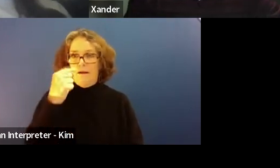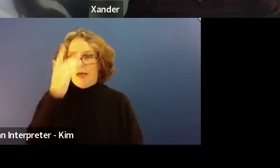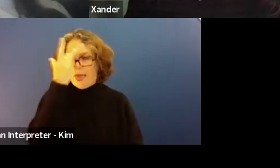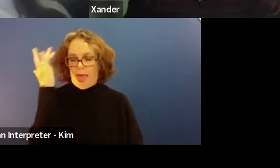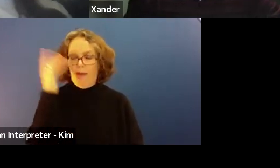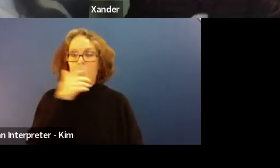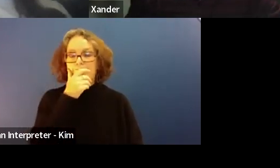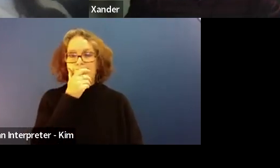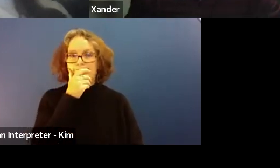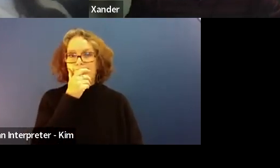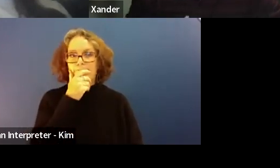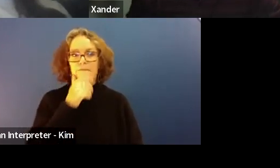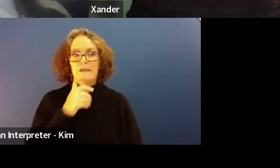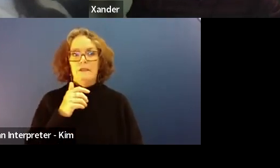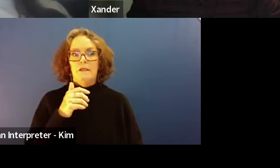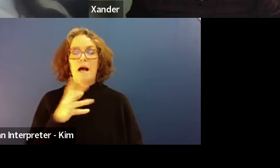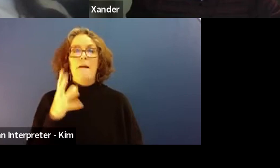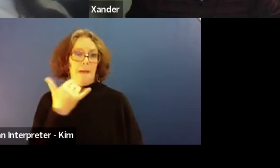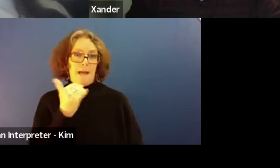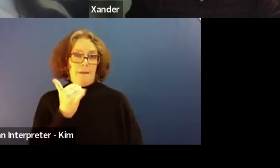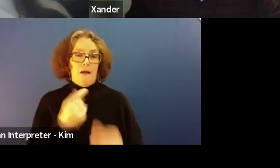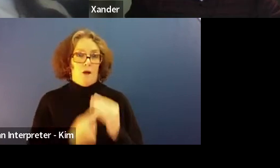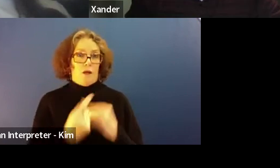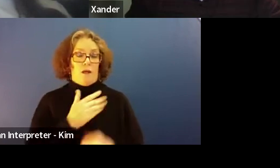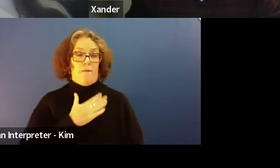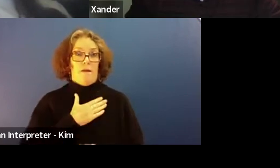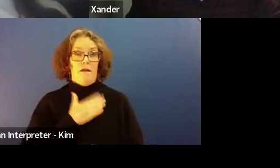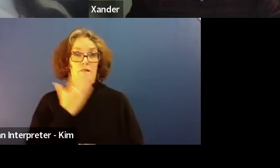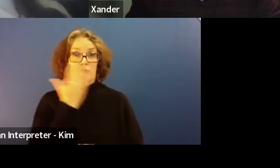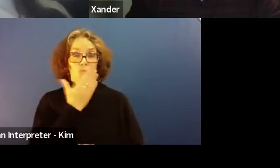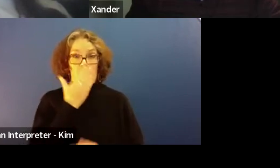It's, I don't know, it may have just been a thing with my school.